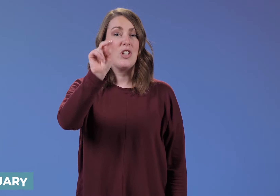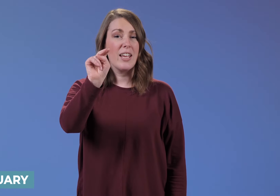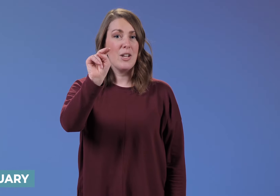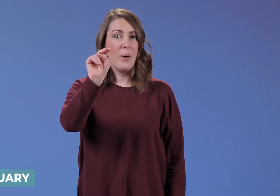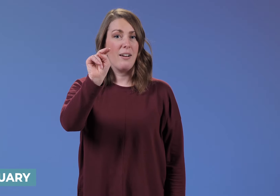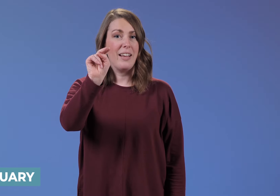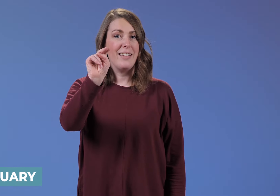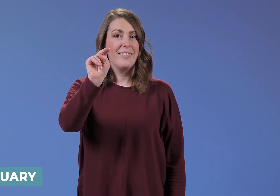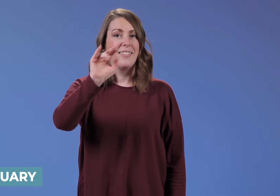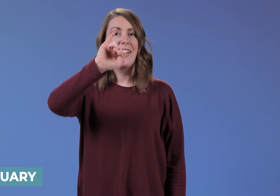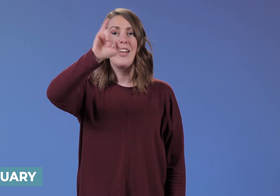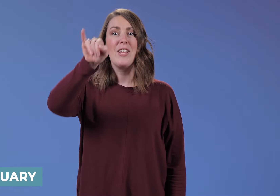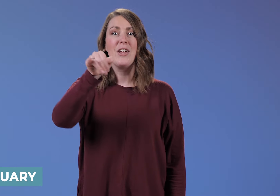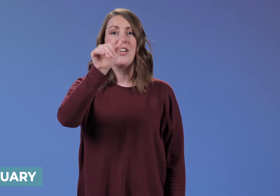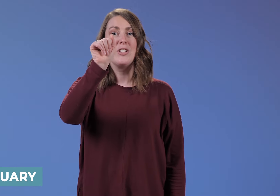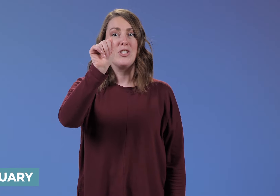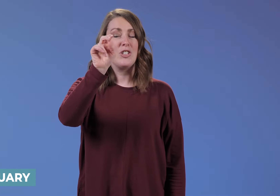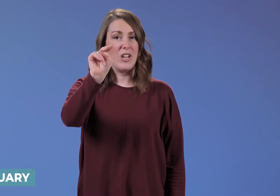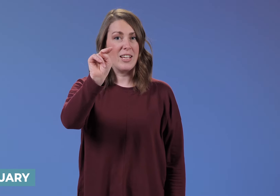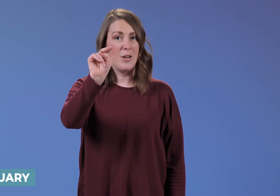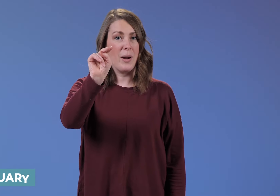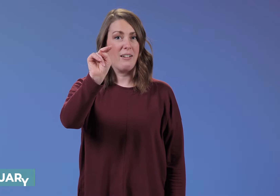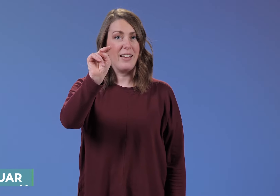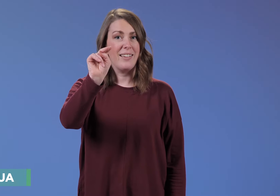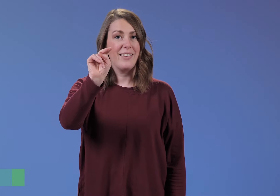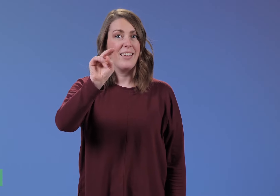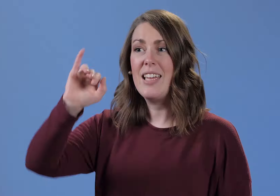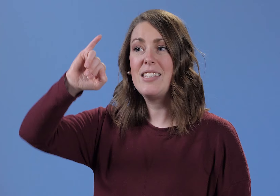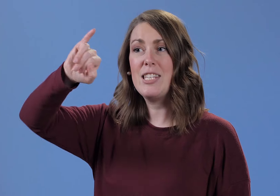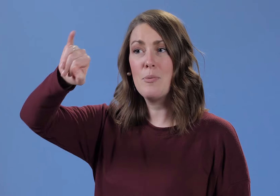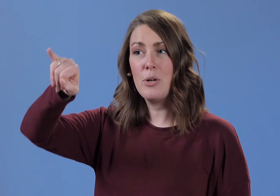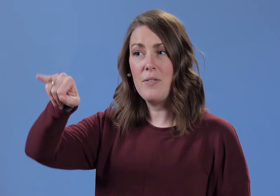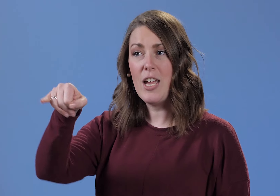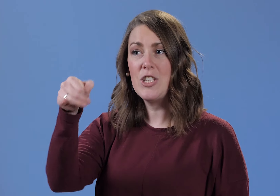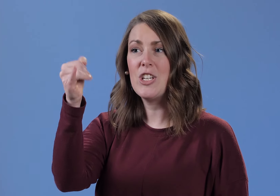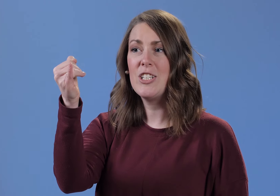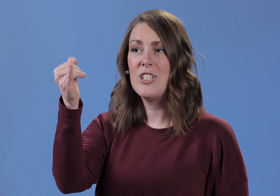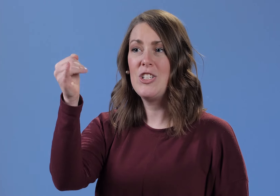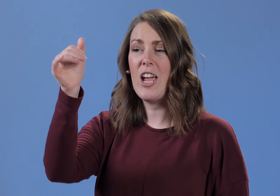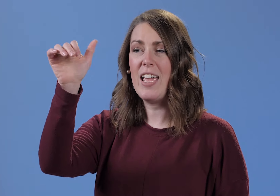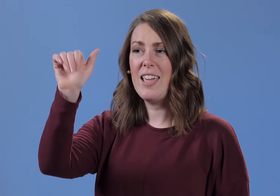JANUARY JANUARY It's the abbreviation J-A-N.